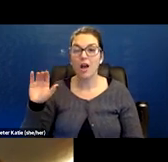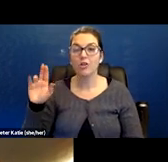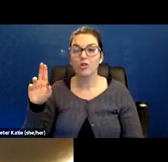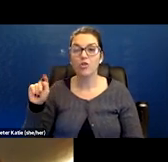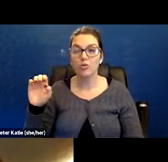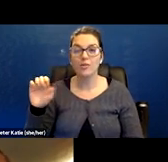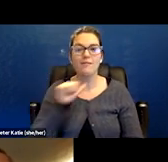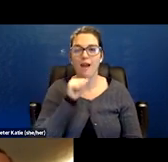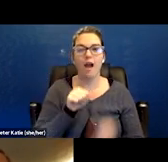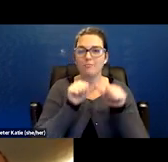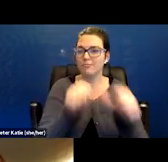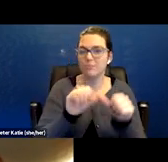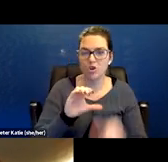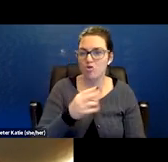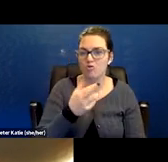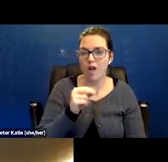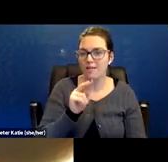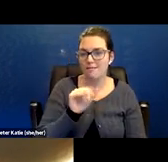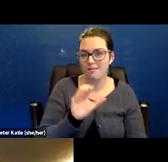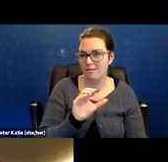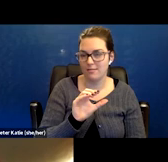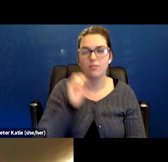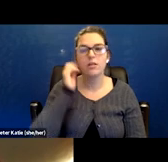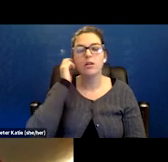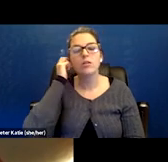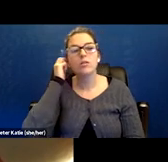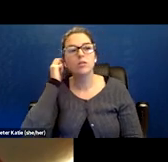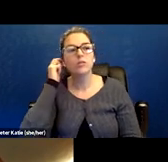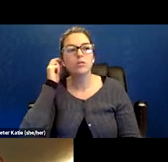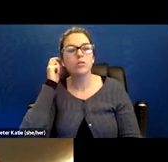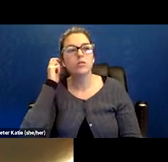You know, if COVID exacerbates the underlying COPD